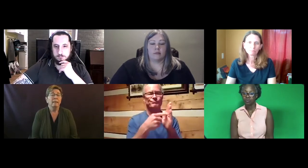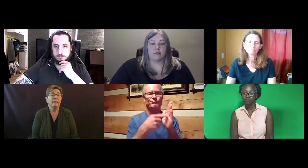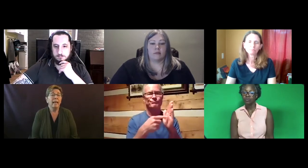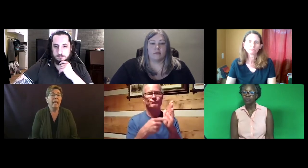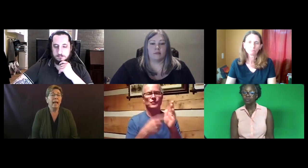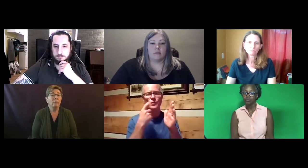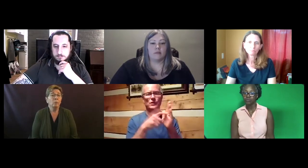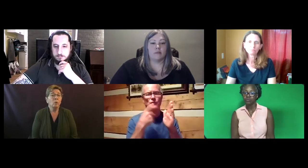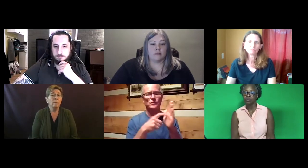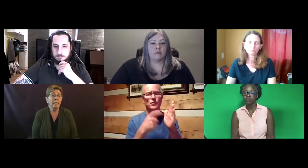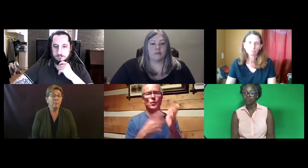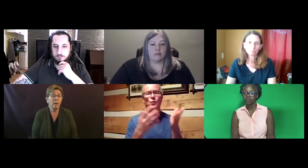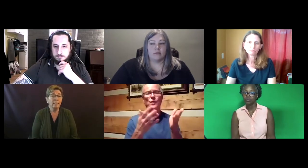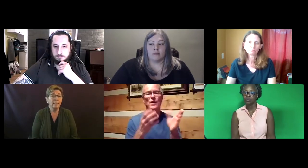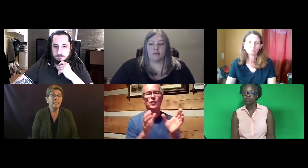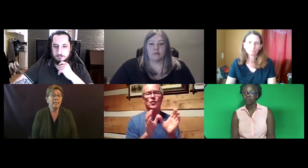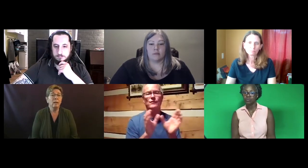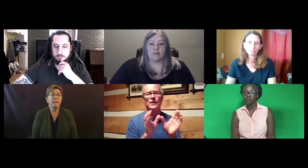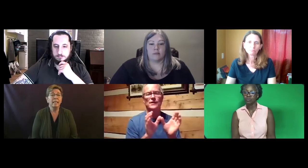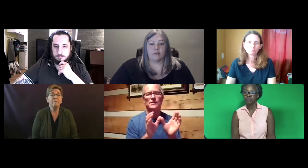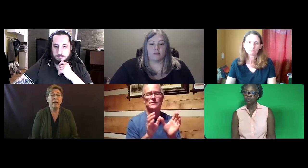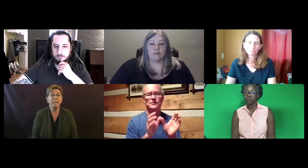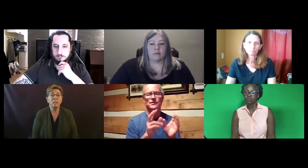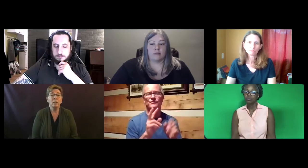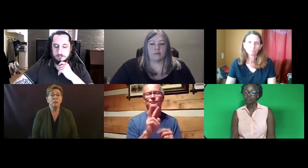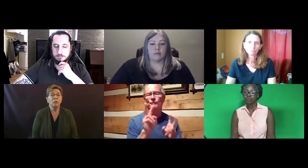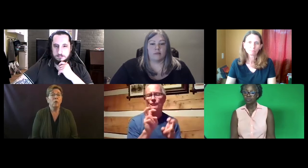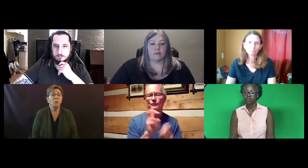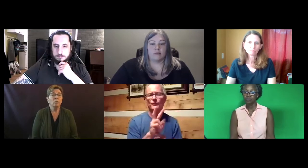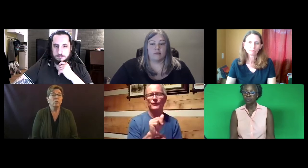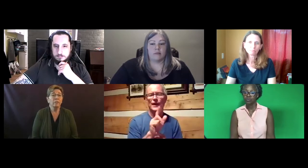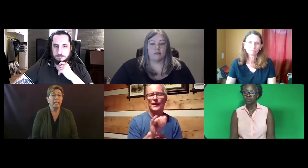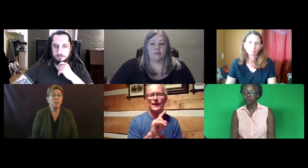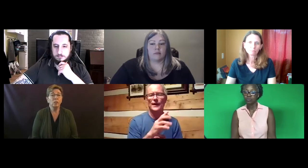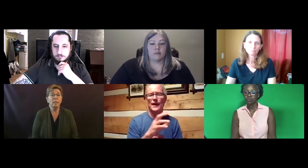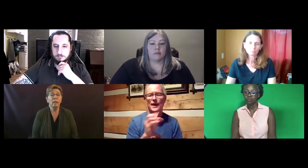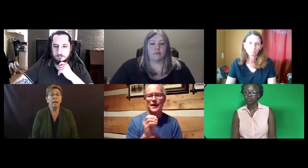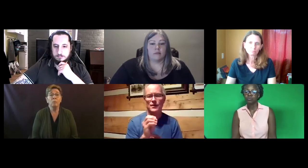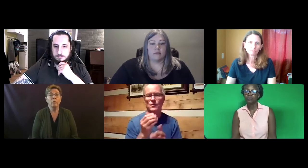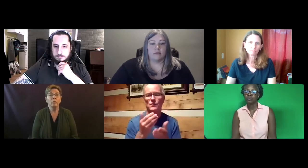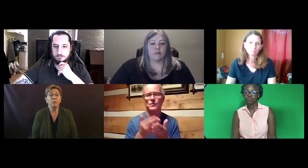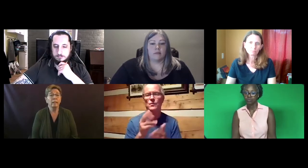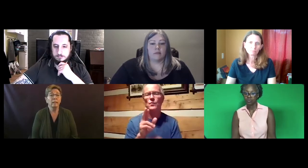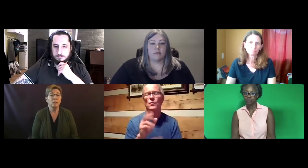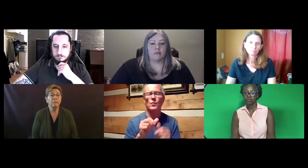They have a rule-making process that identifies, you know, certification and whether a certification